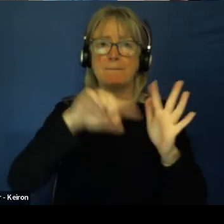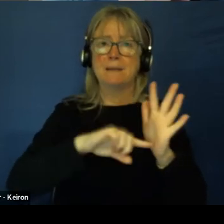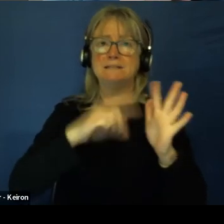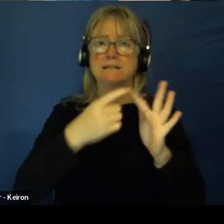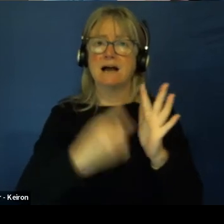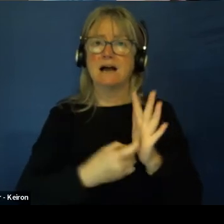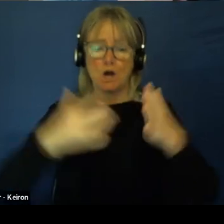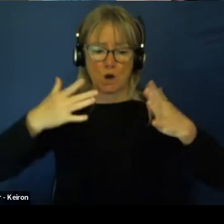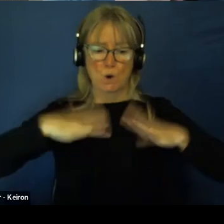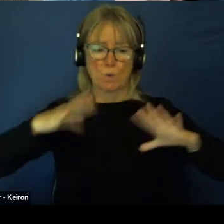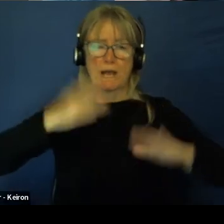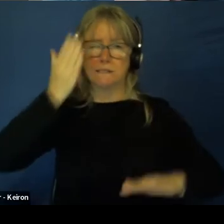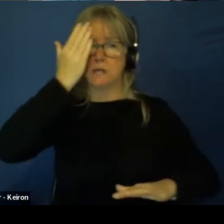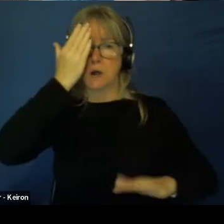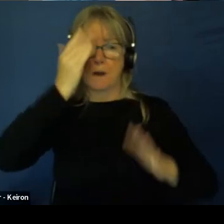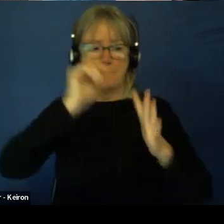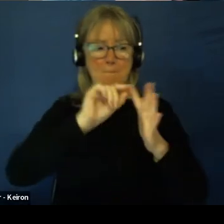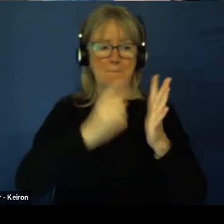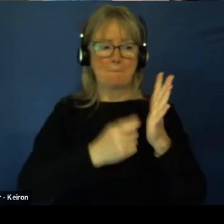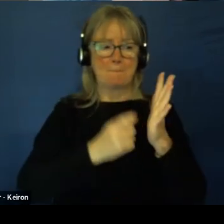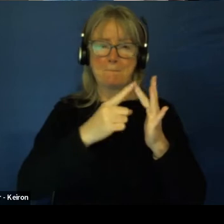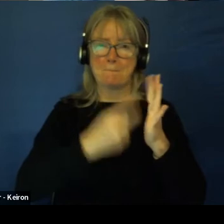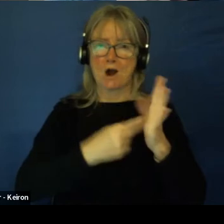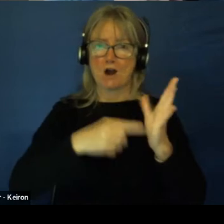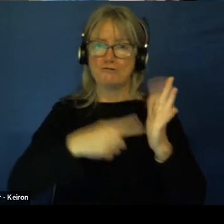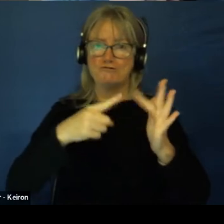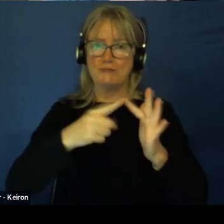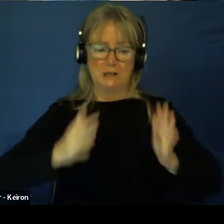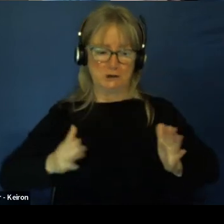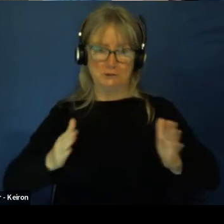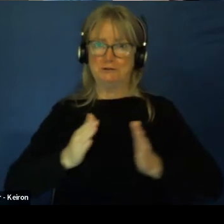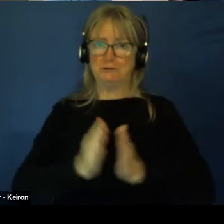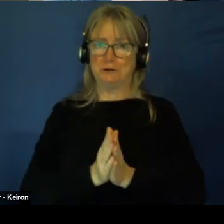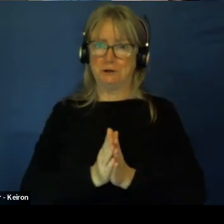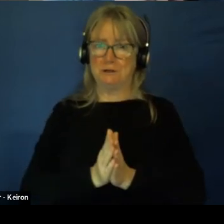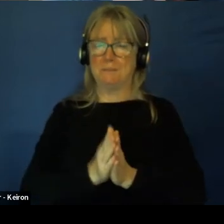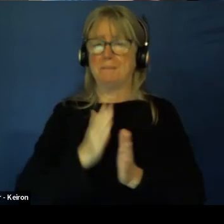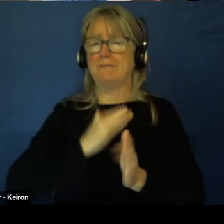And it's one of my favorite books of all